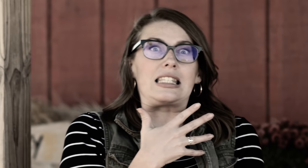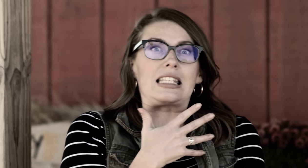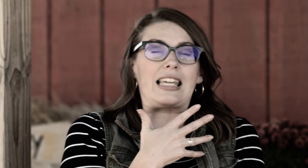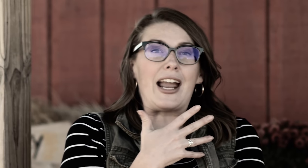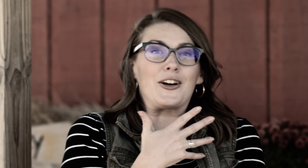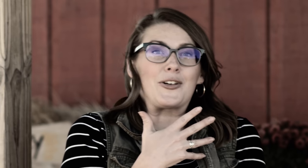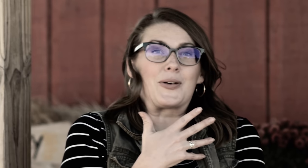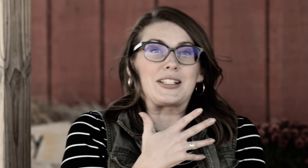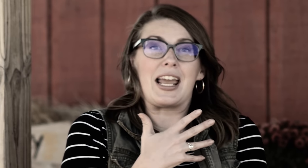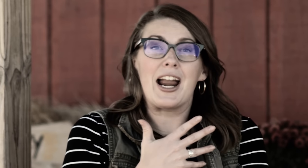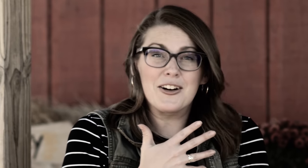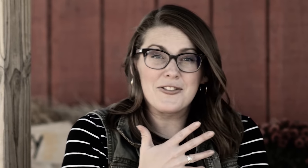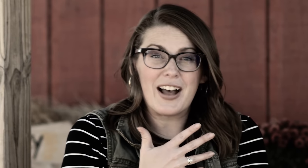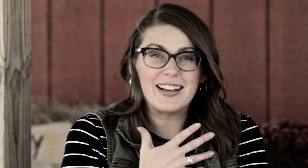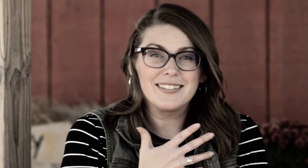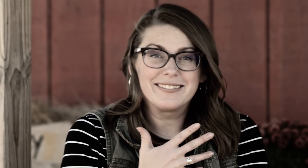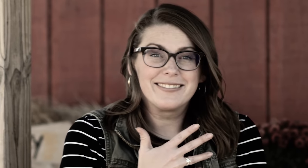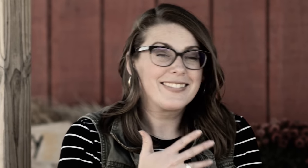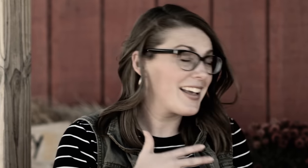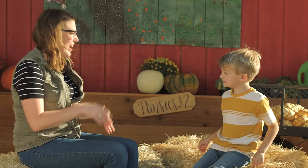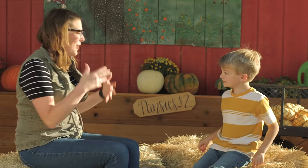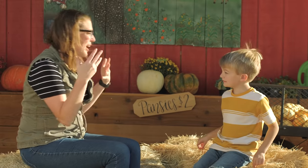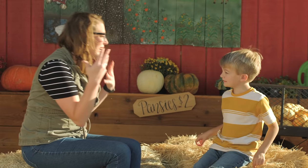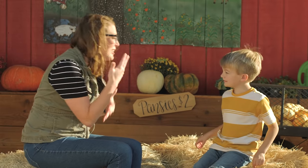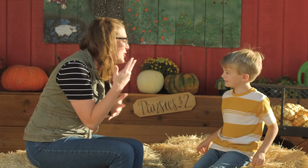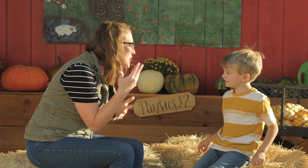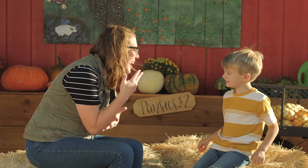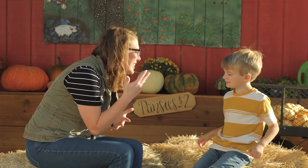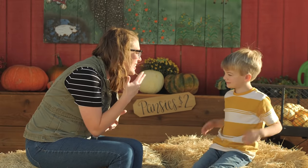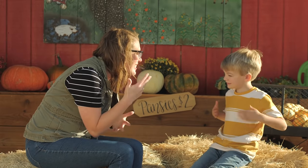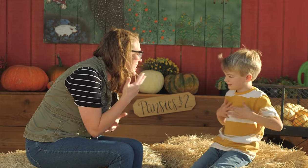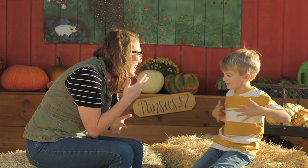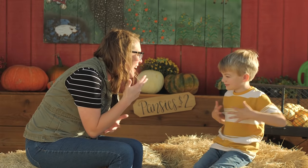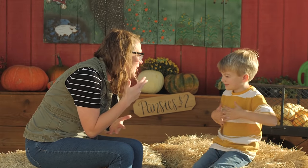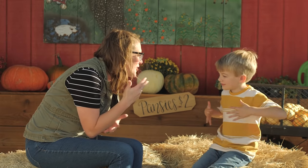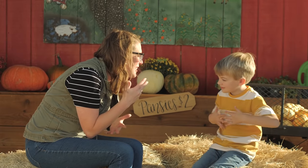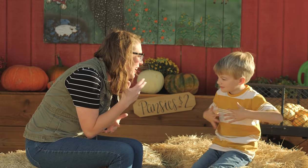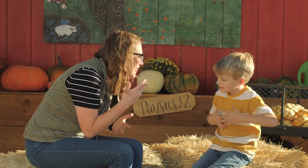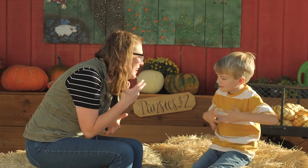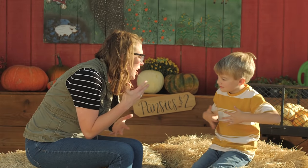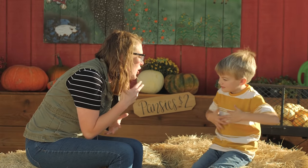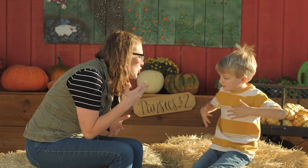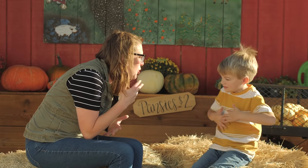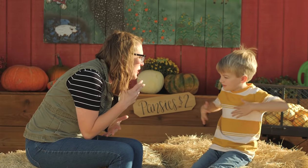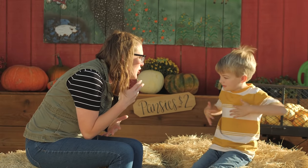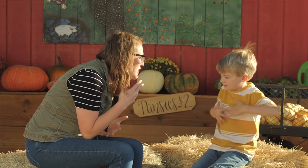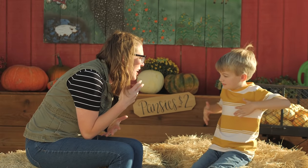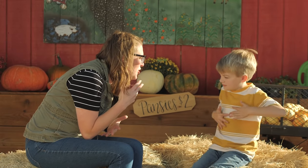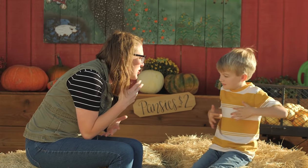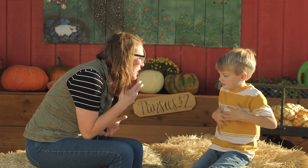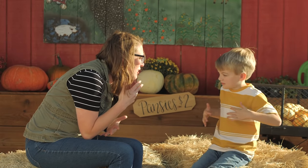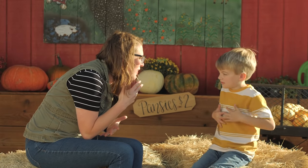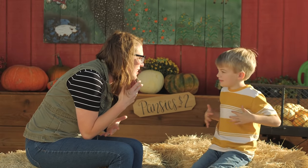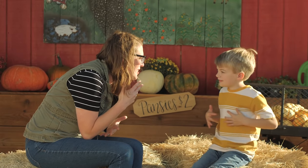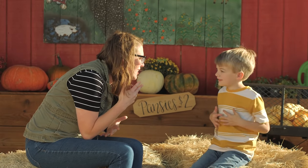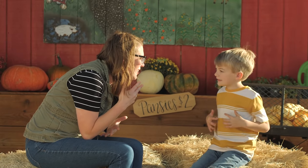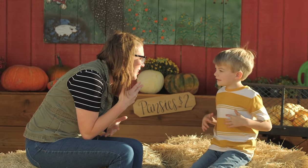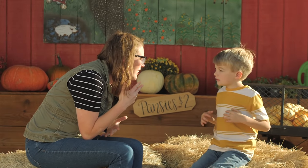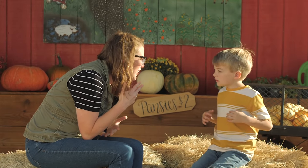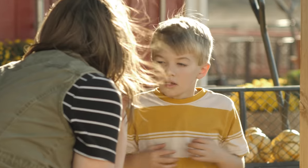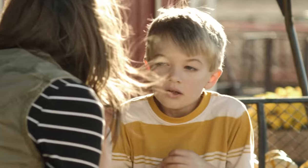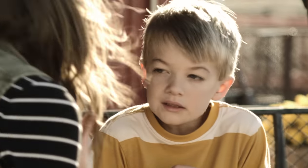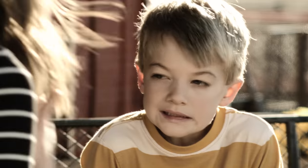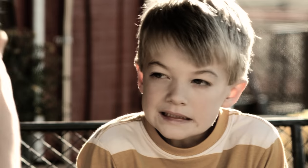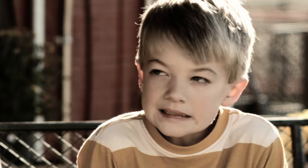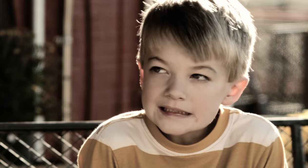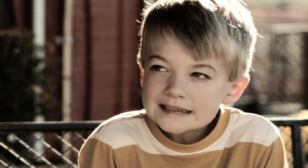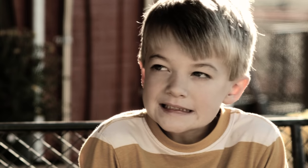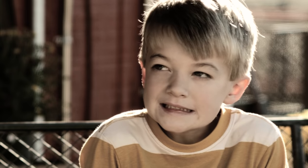'scared or terrified'. Hey can you sign scared or scary? Show me your scared or scary face.